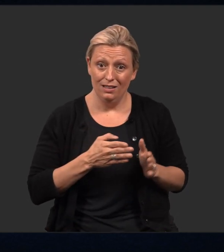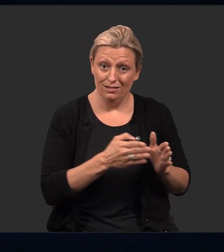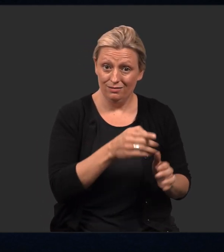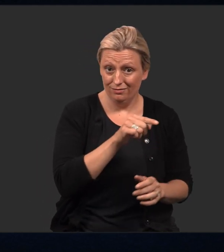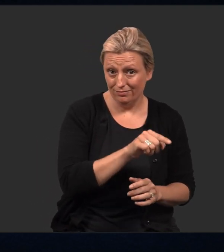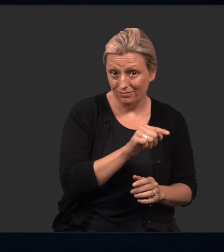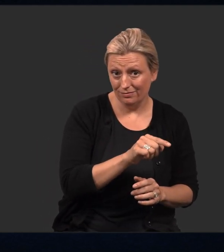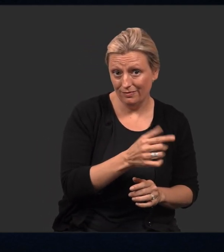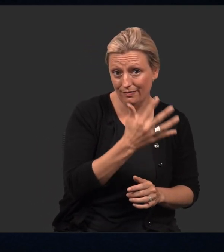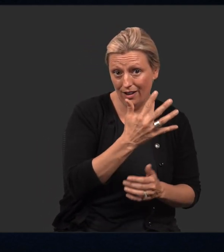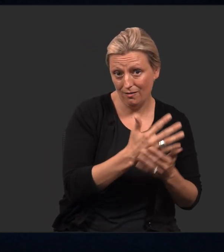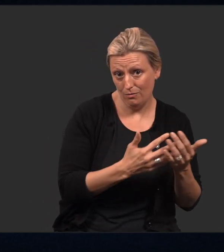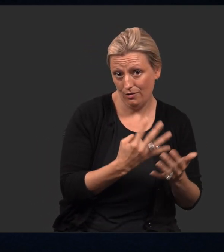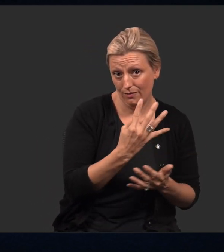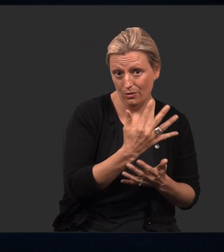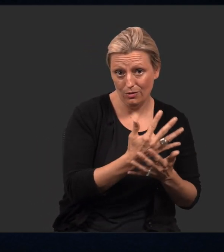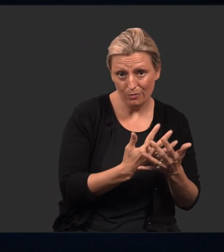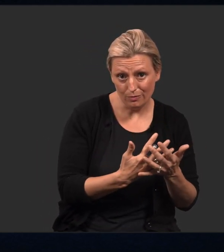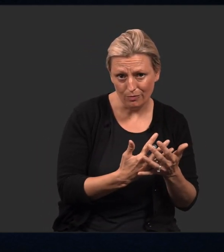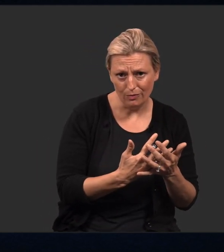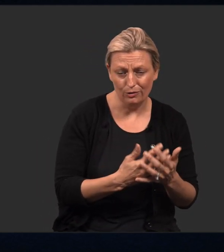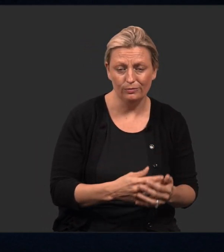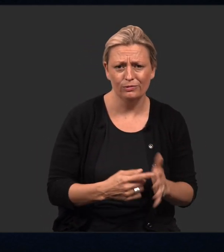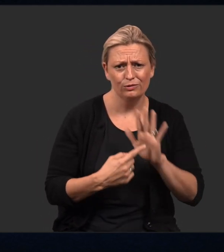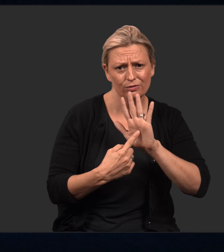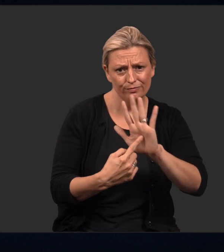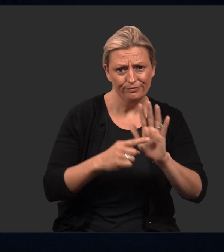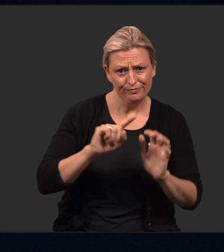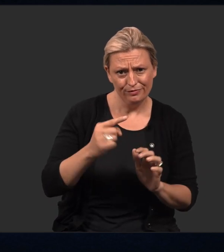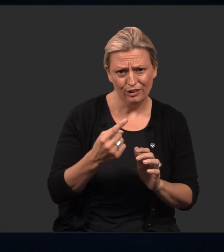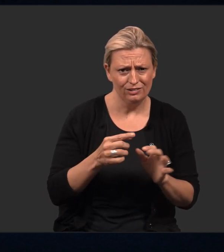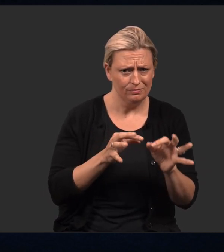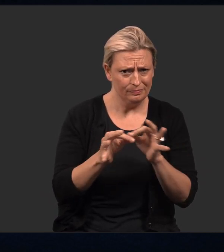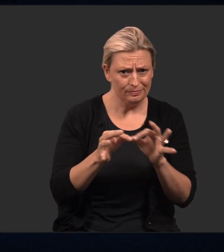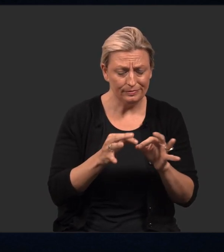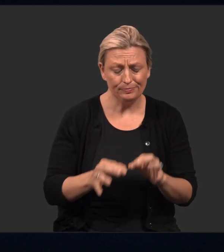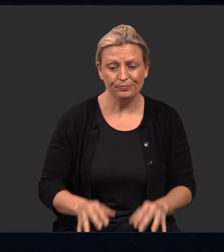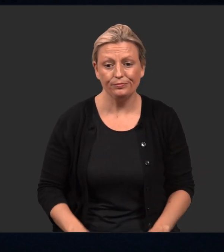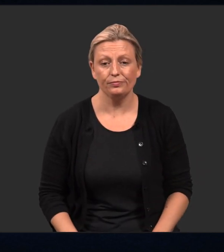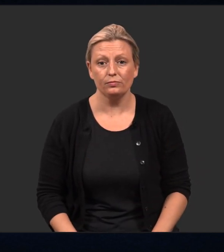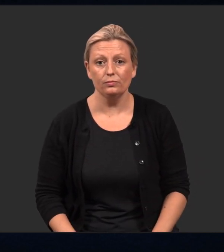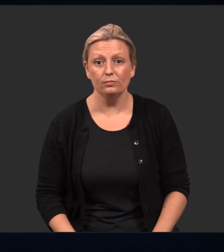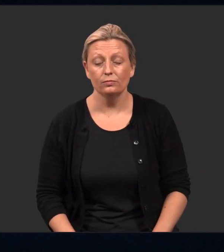Please join me for the first exercise. I will demonstrate what it looks like.